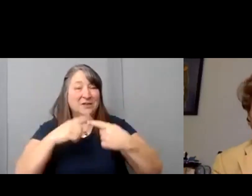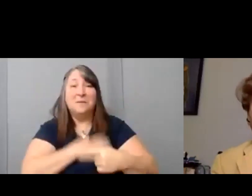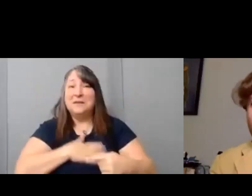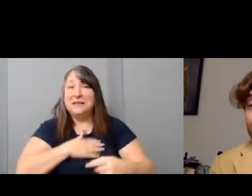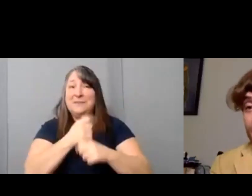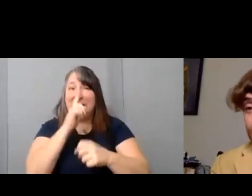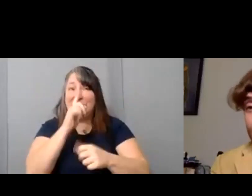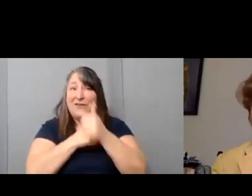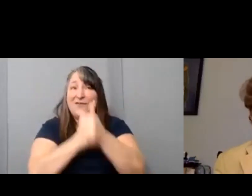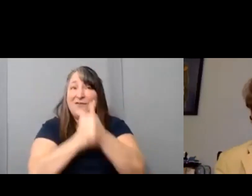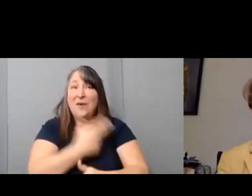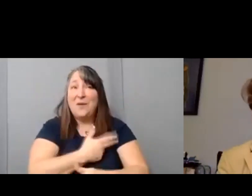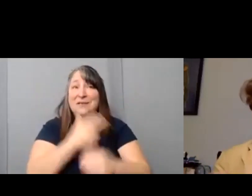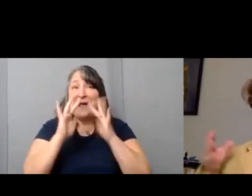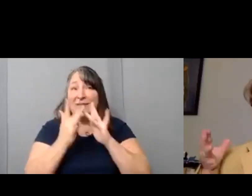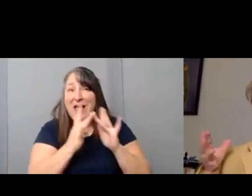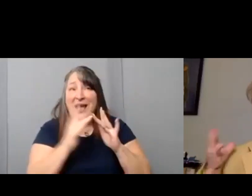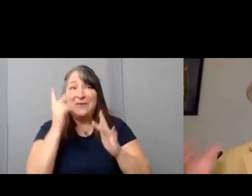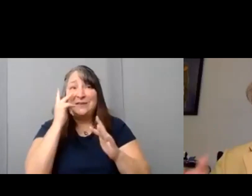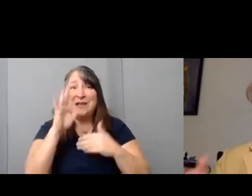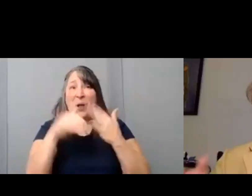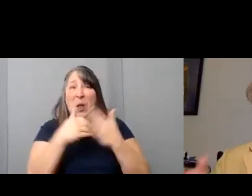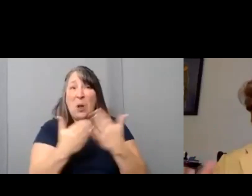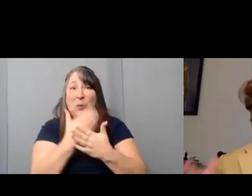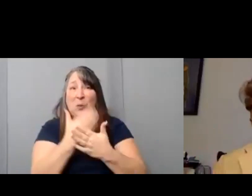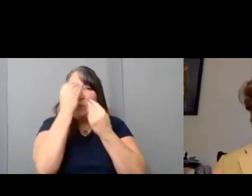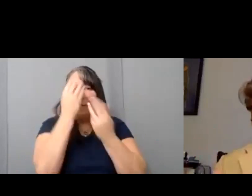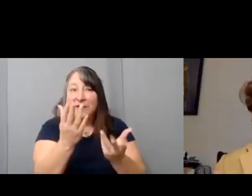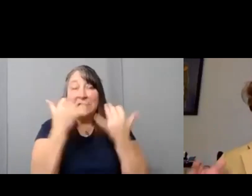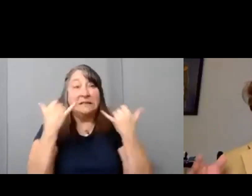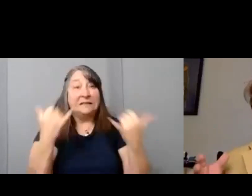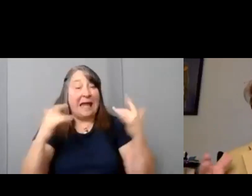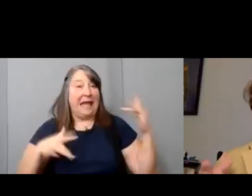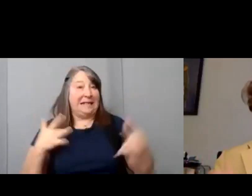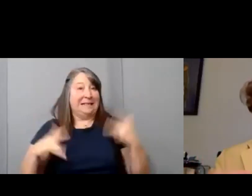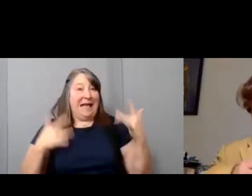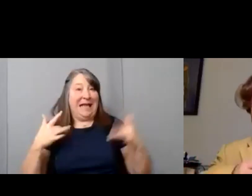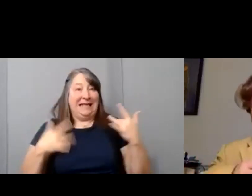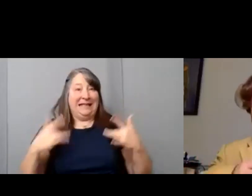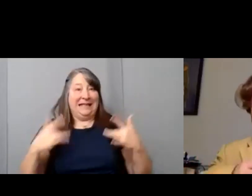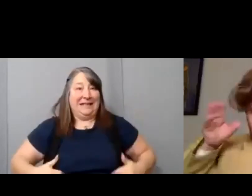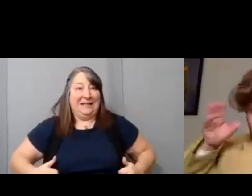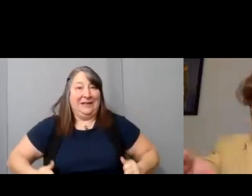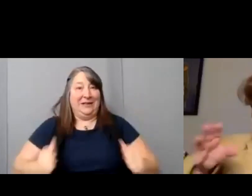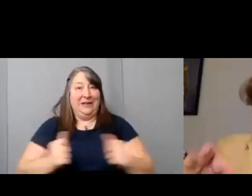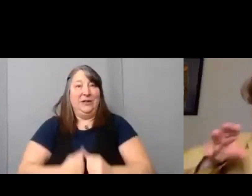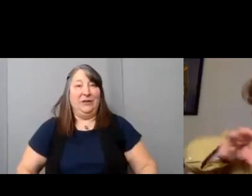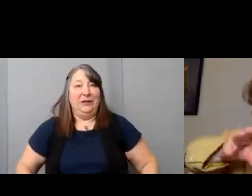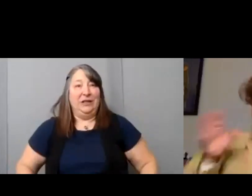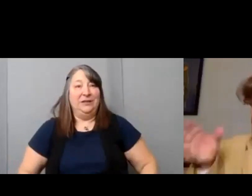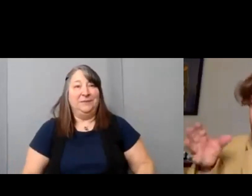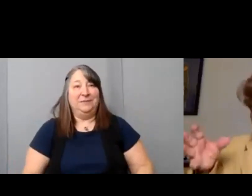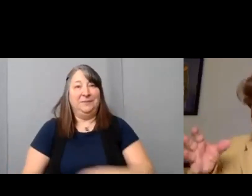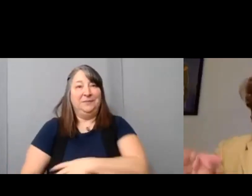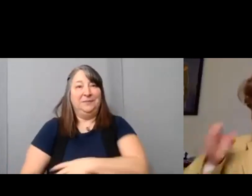you can see those updates. Well today this is a really exciting day. During this segment basically we're